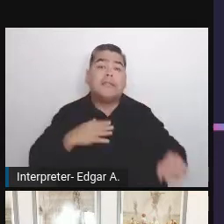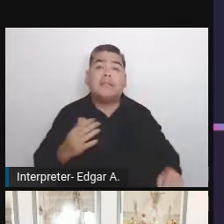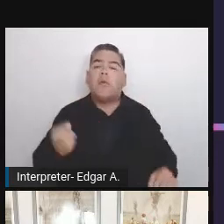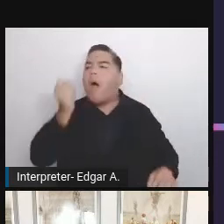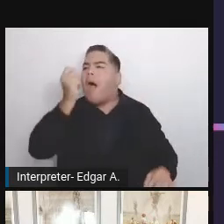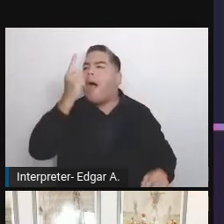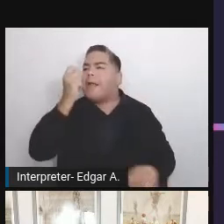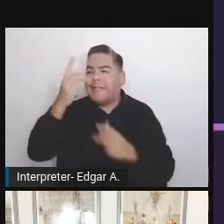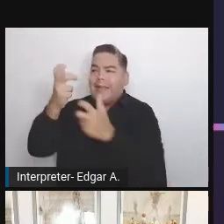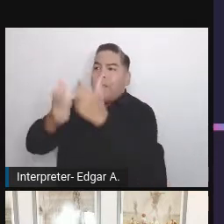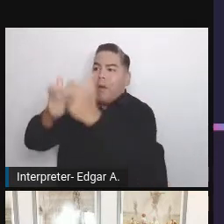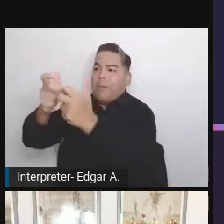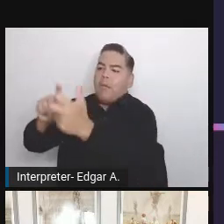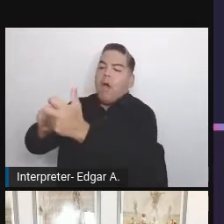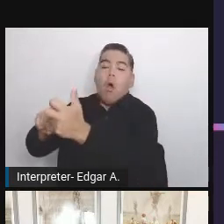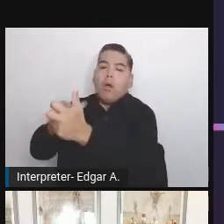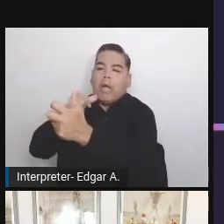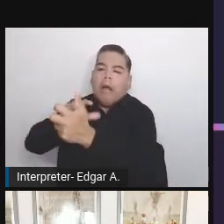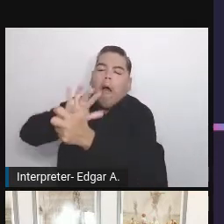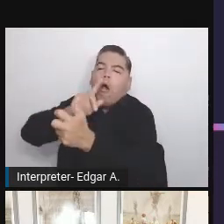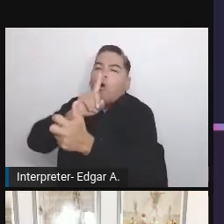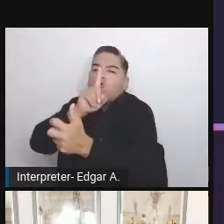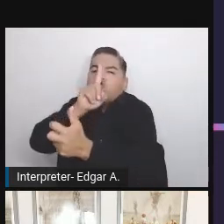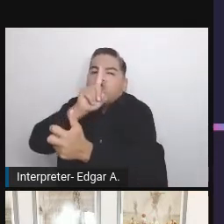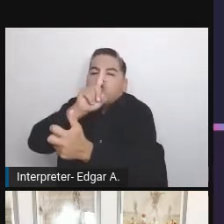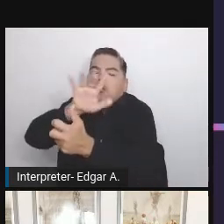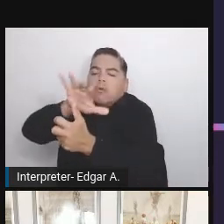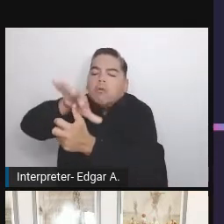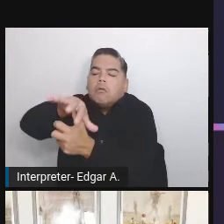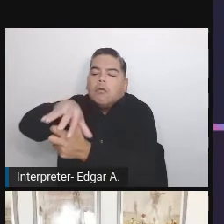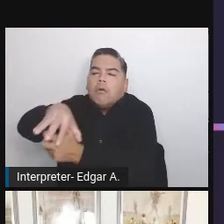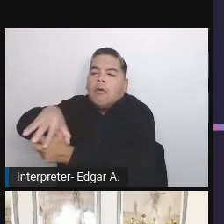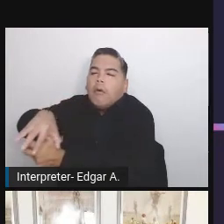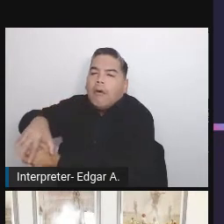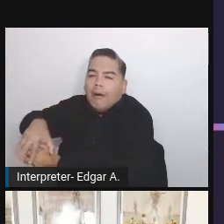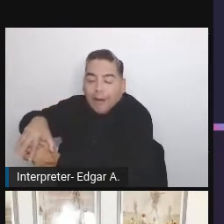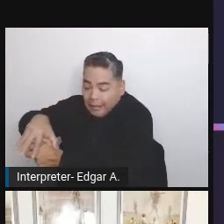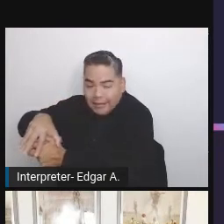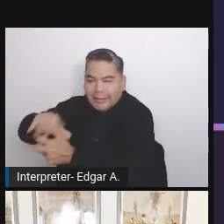just to try to know that it's there and it'll already be easier